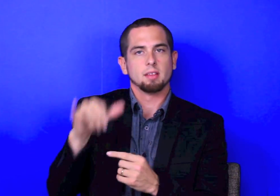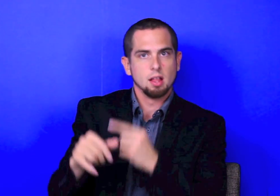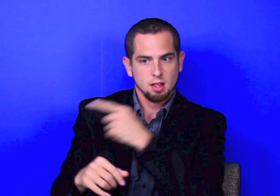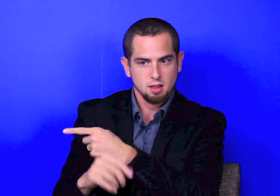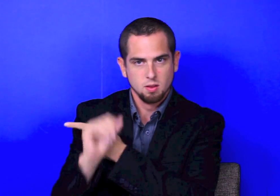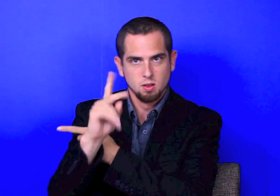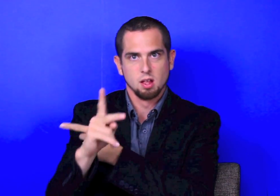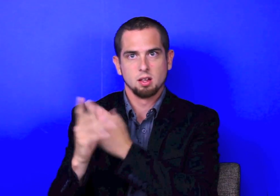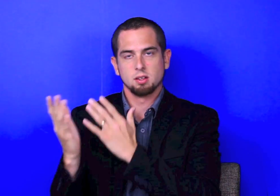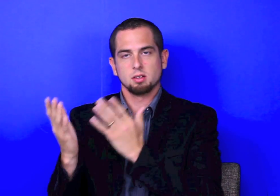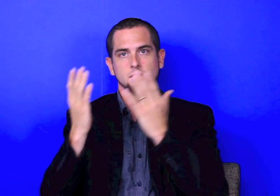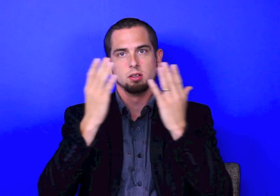As for iDeafNews, they report on what happened to Deaf people, but they don't carry that Deaf substance, that expression.